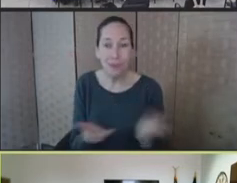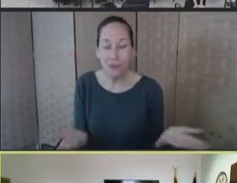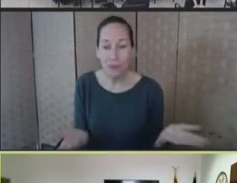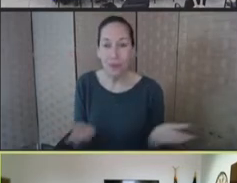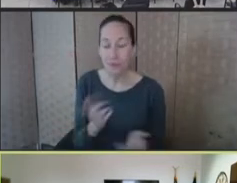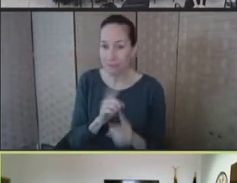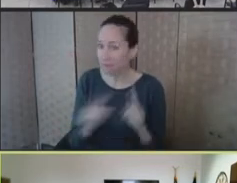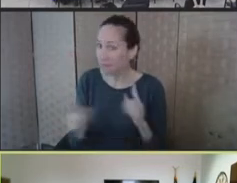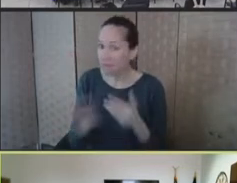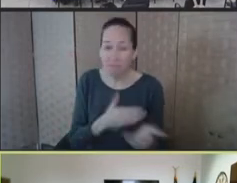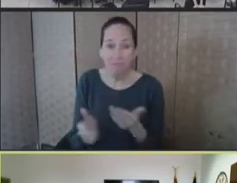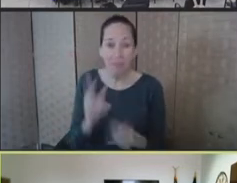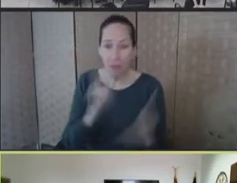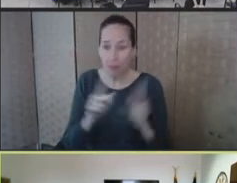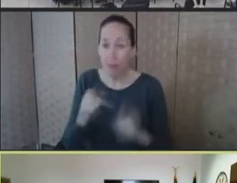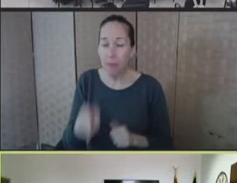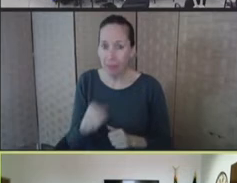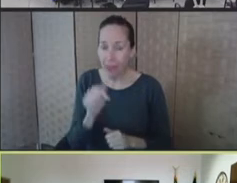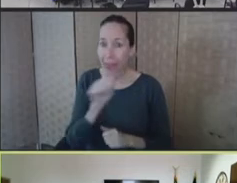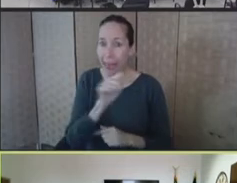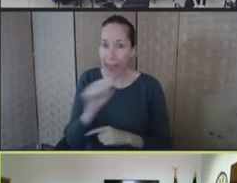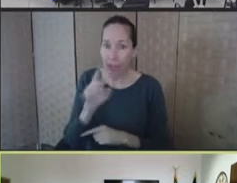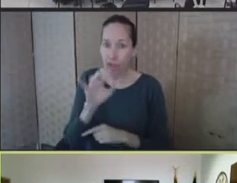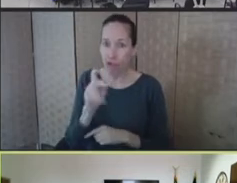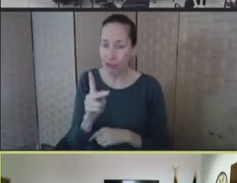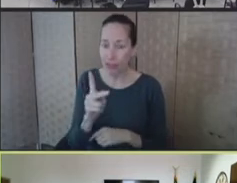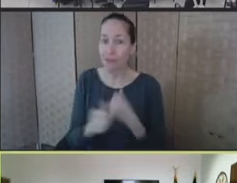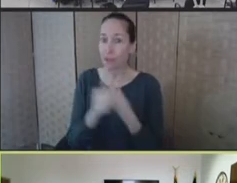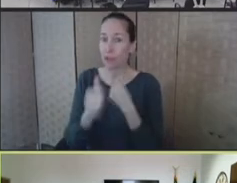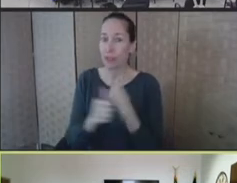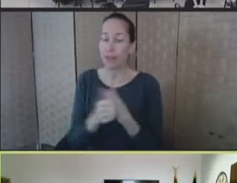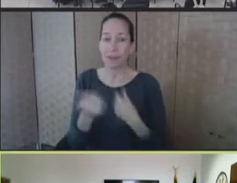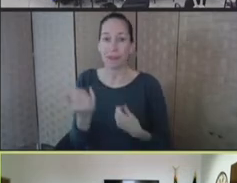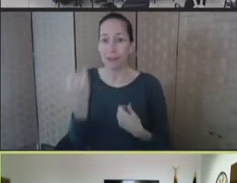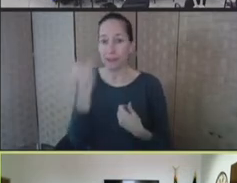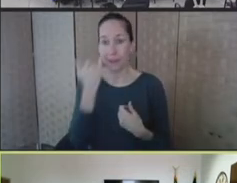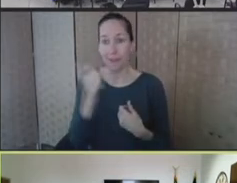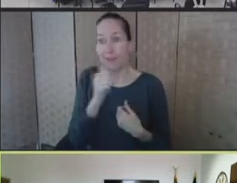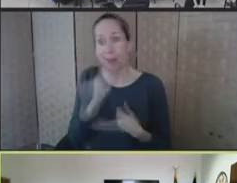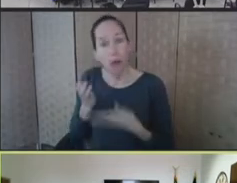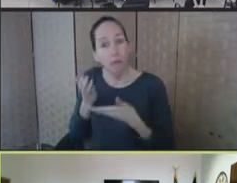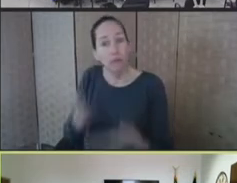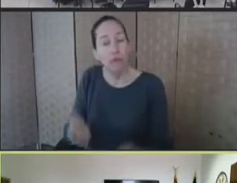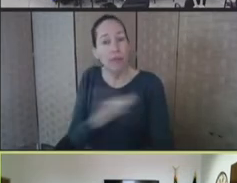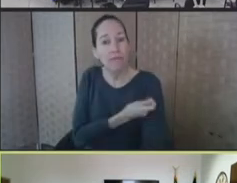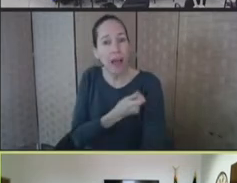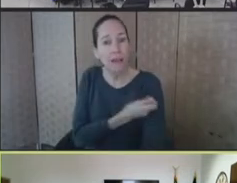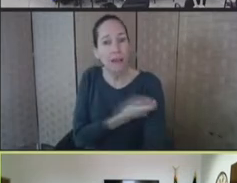who otherwise were not having access to care. So this was a -- certainly a priority for us,